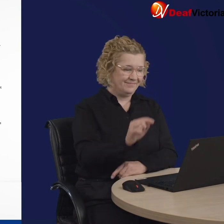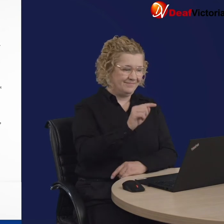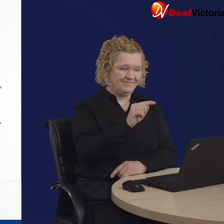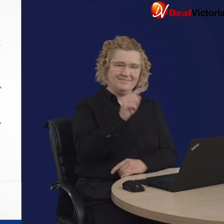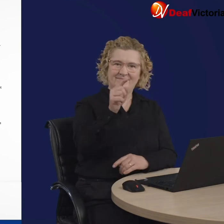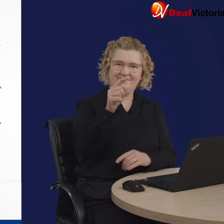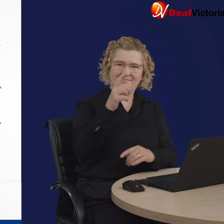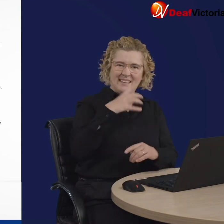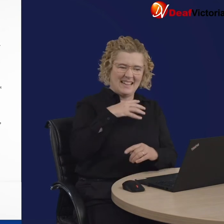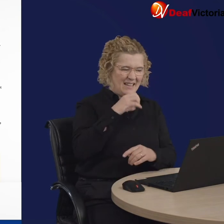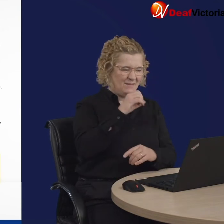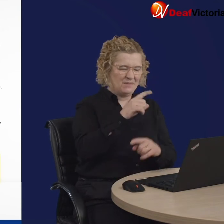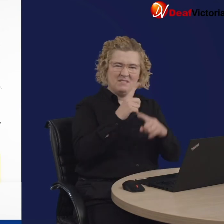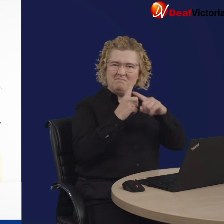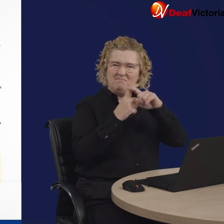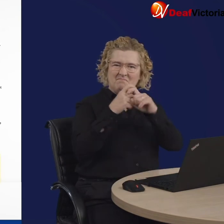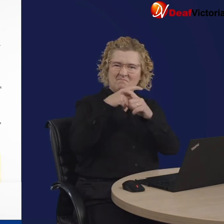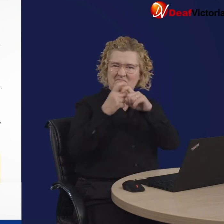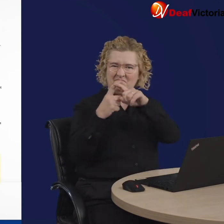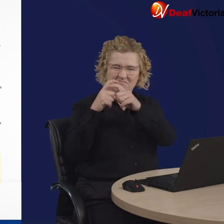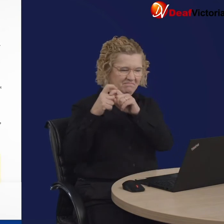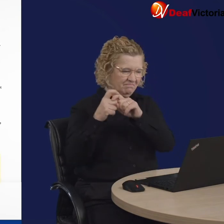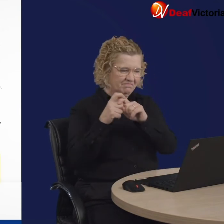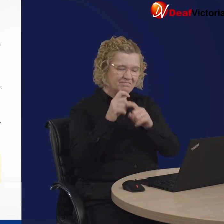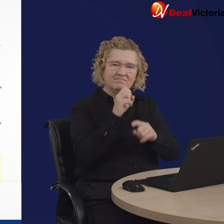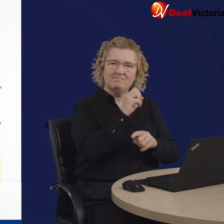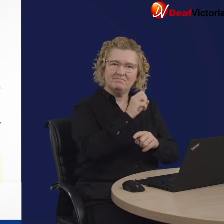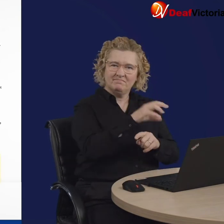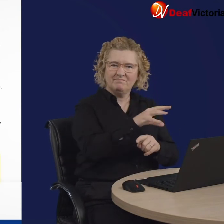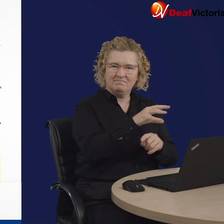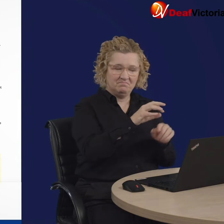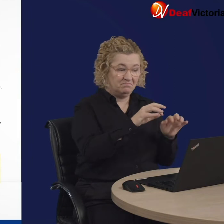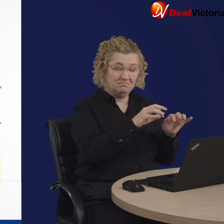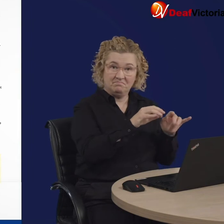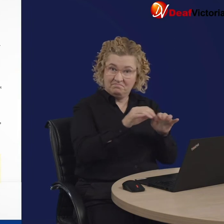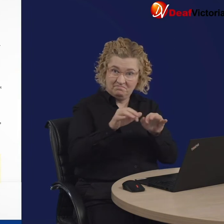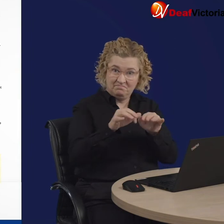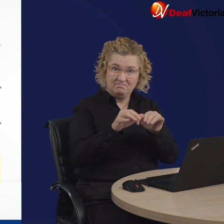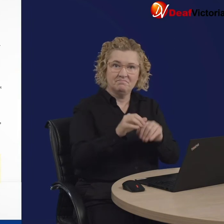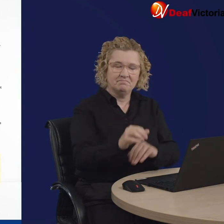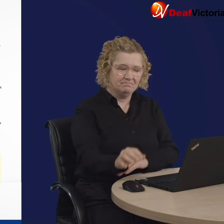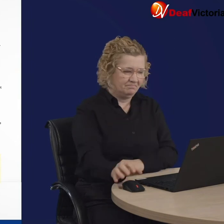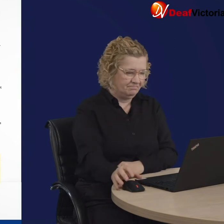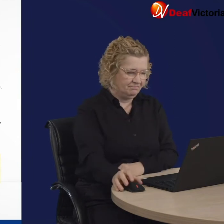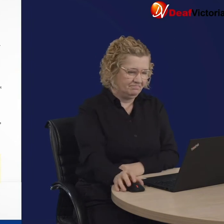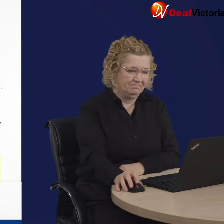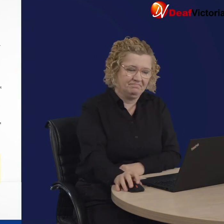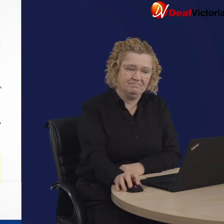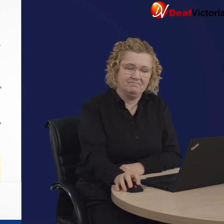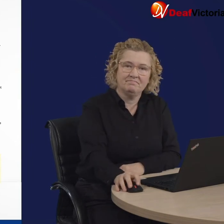At the bottom of the page, you need to type in the letters and numbers you see here.